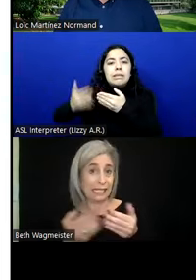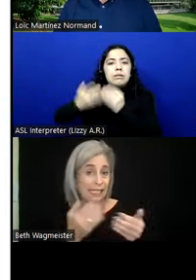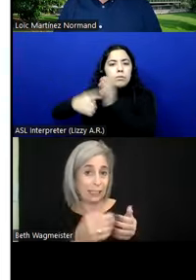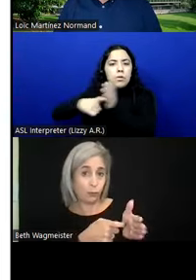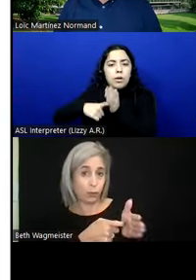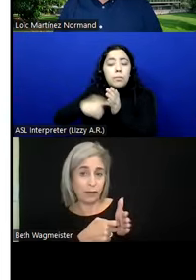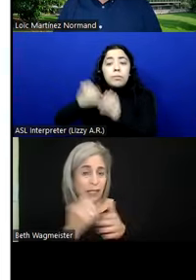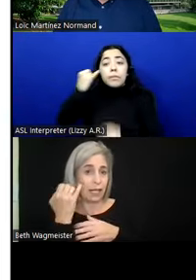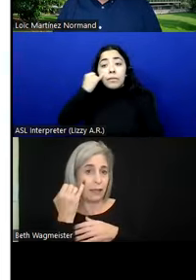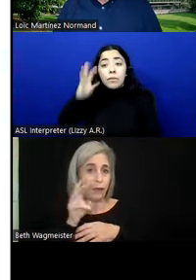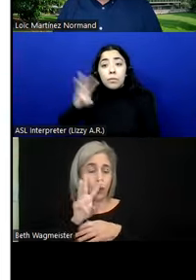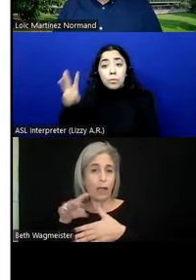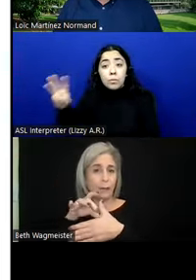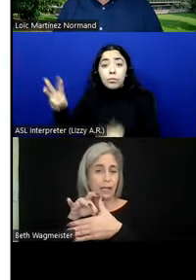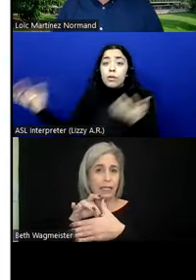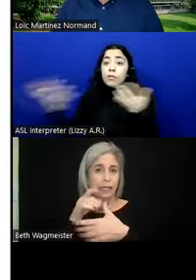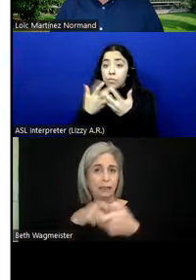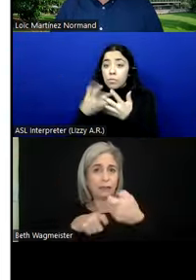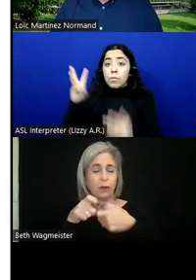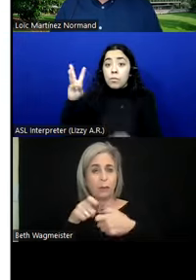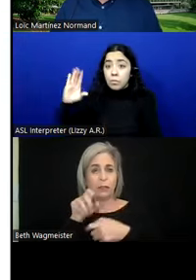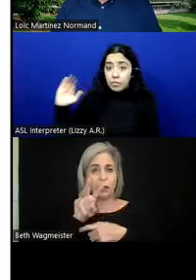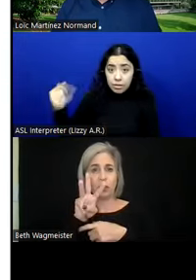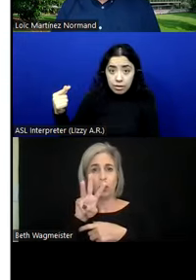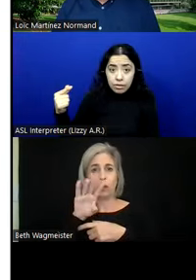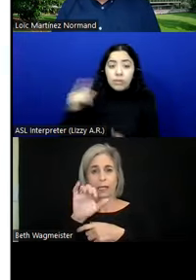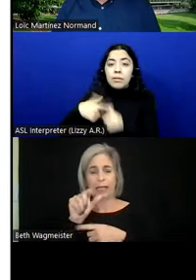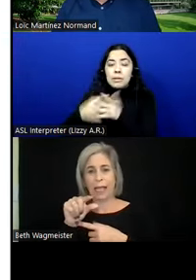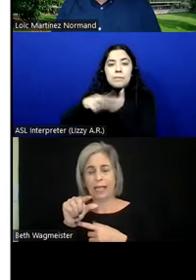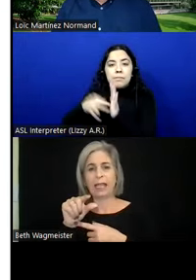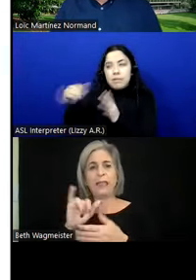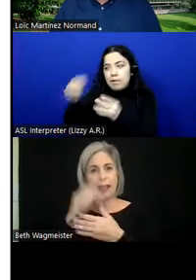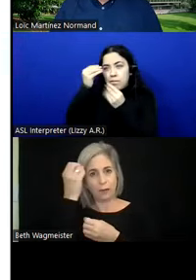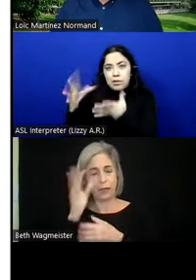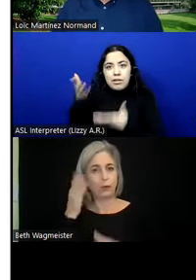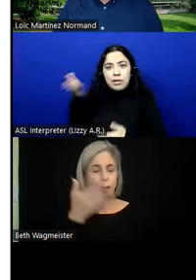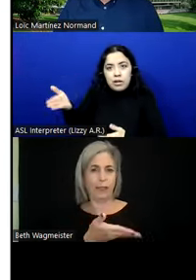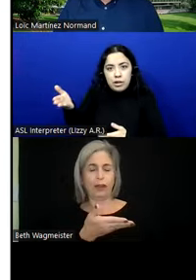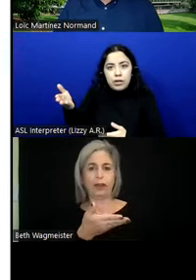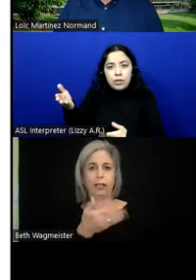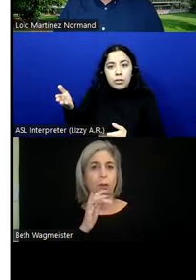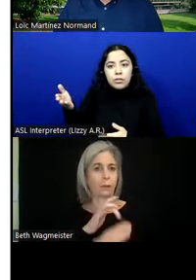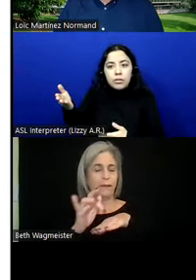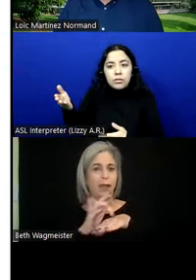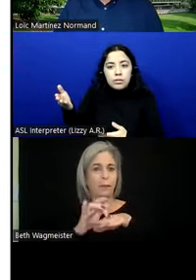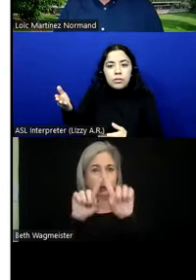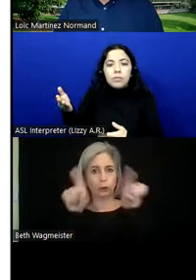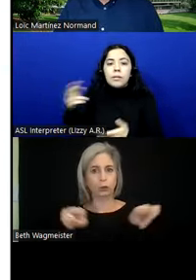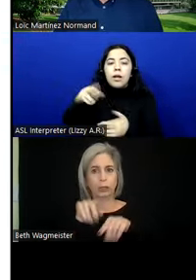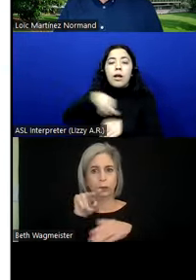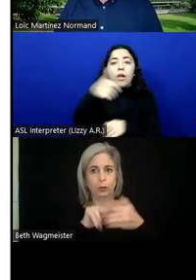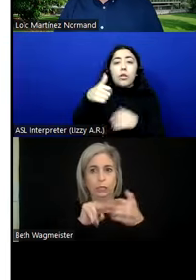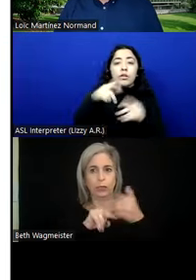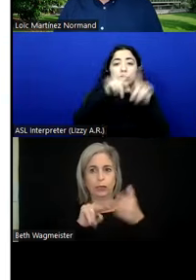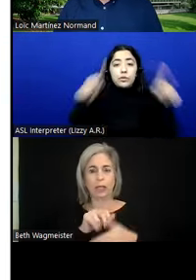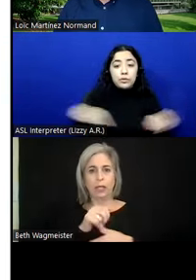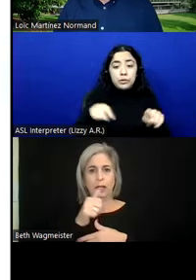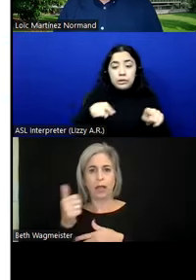the web content is conforming to WCAG, that information will be there. It will be by 6.3.